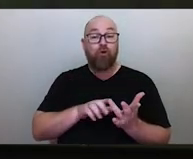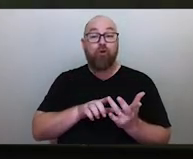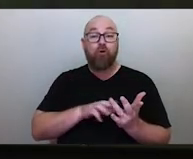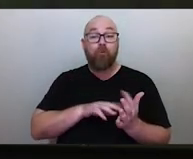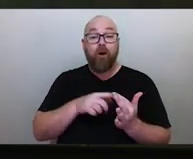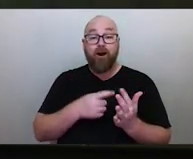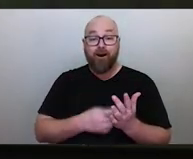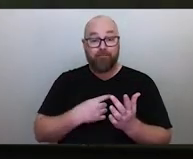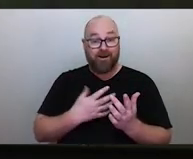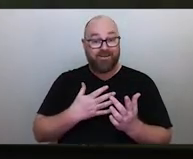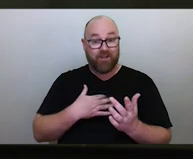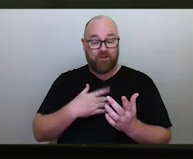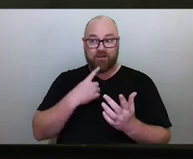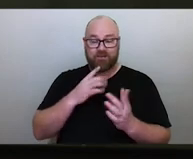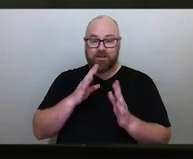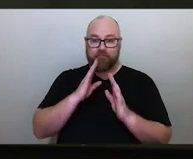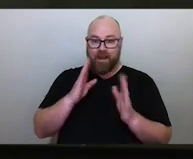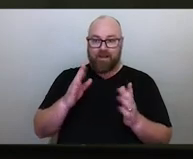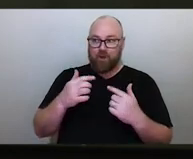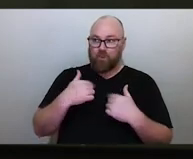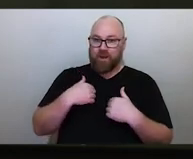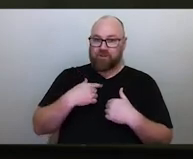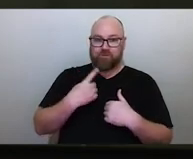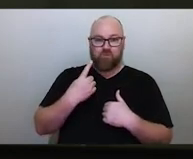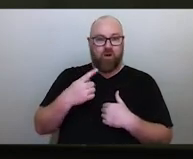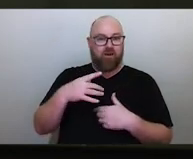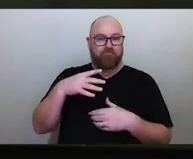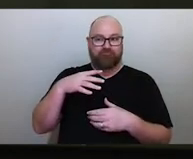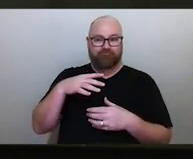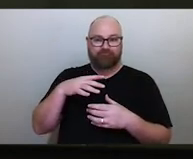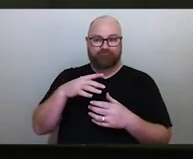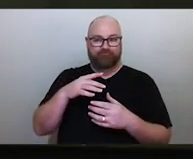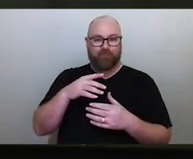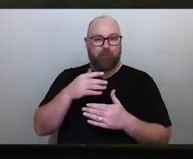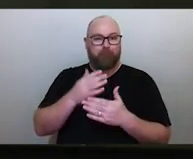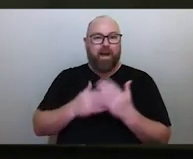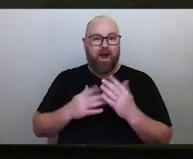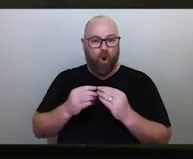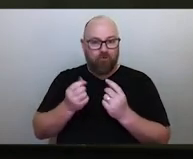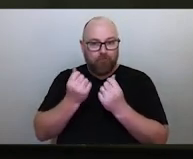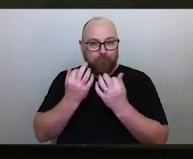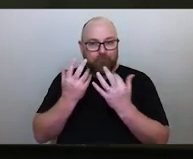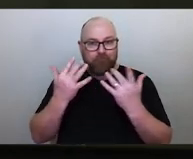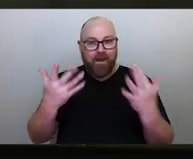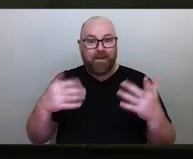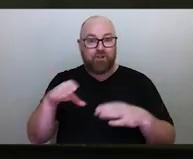that we are just part of this tapestry of scientists that stretched back so long into the past,